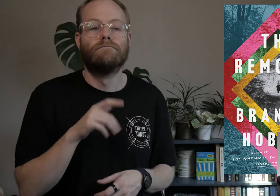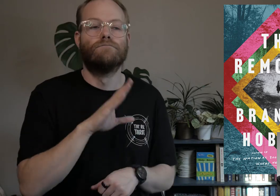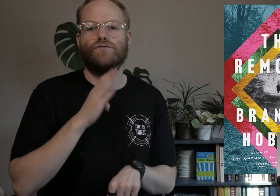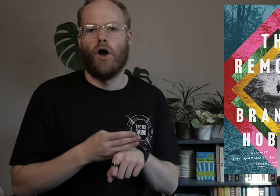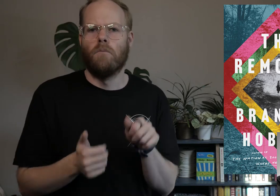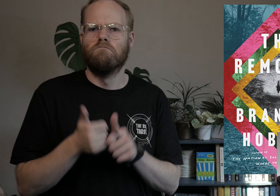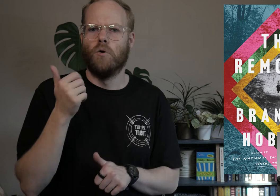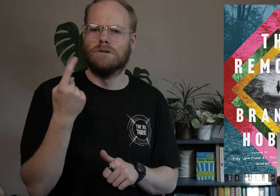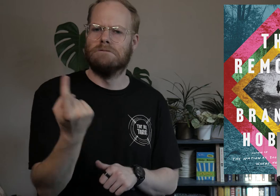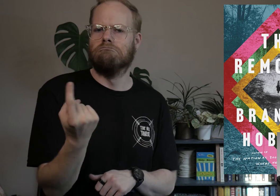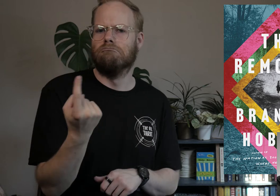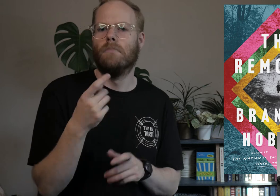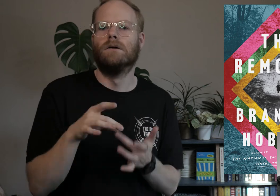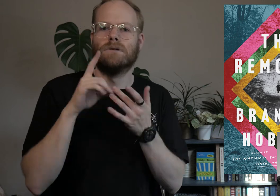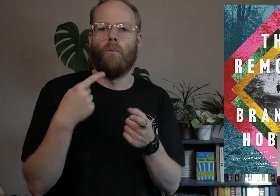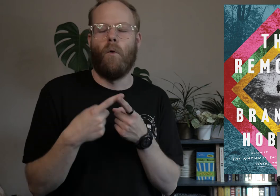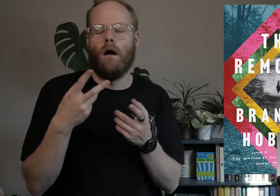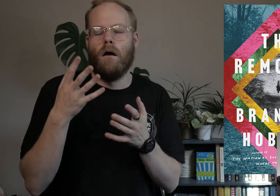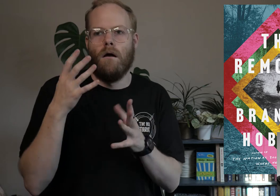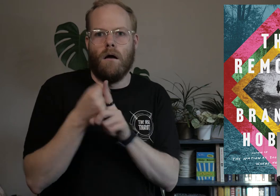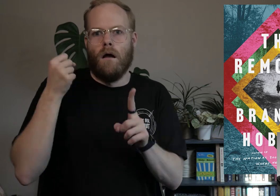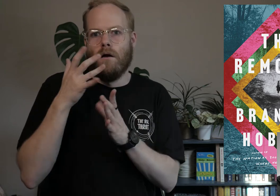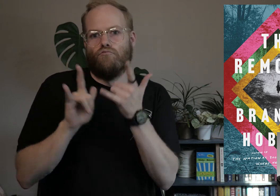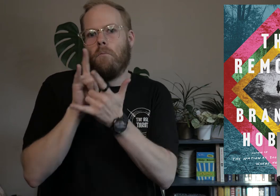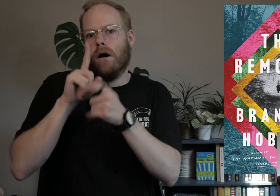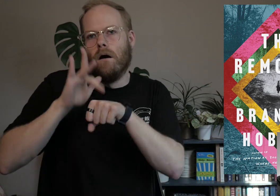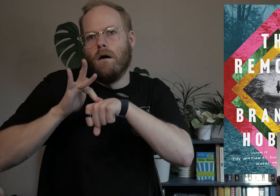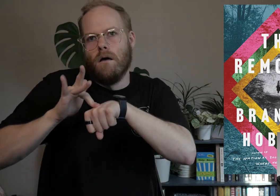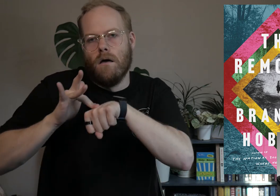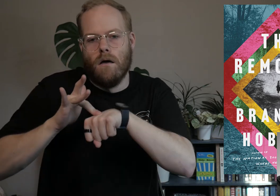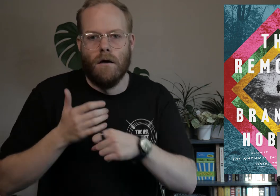their daughter is mostly solitary except when she has bouts of romantic obsession,